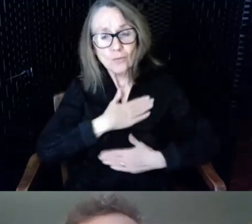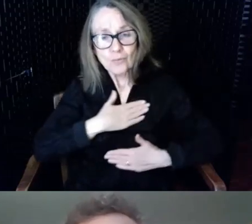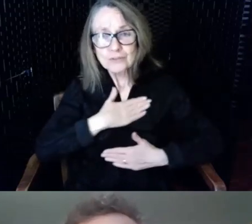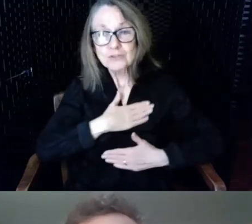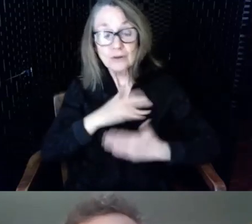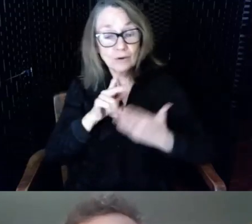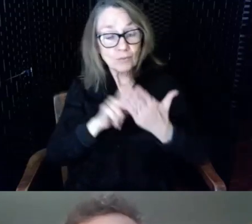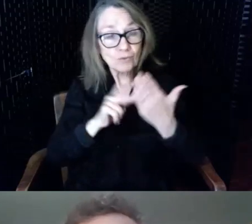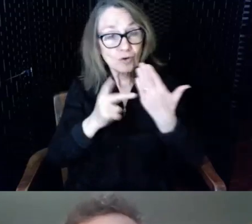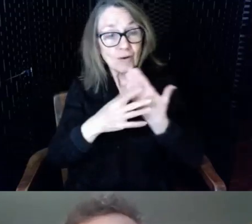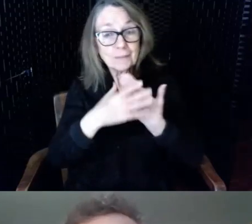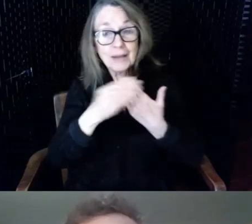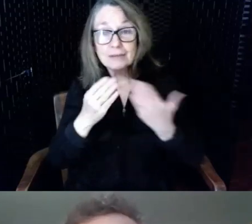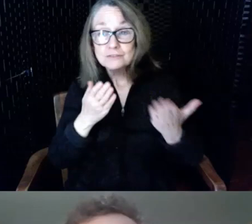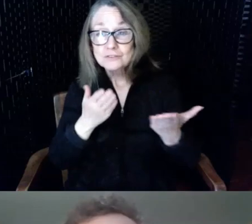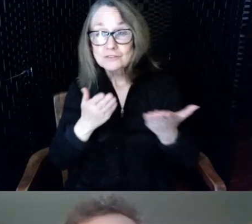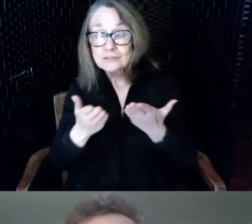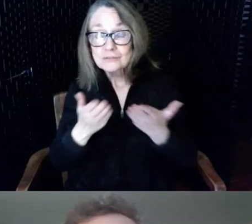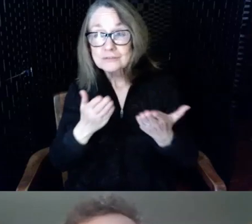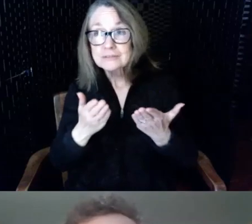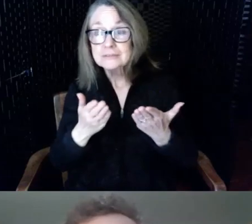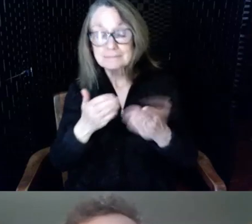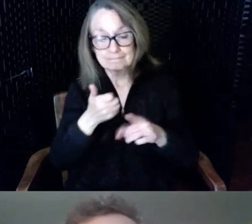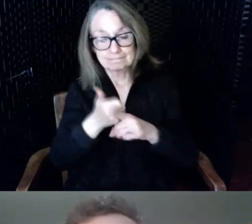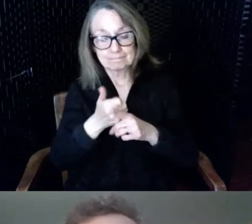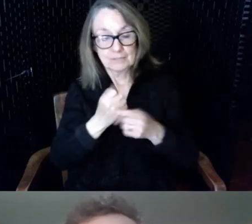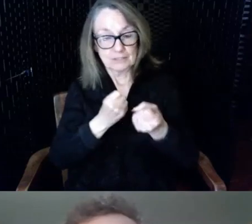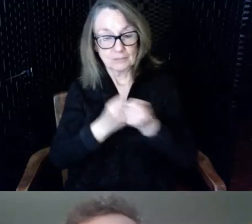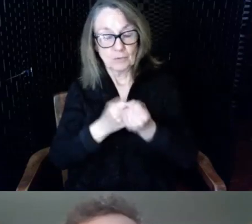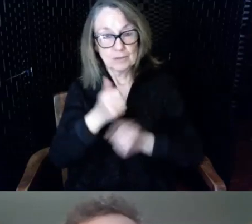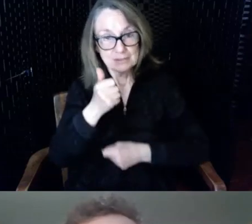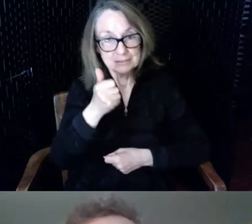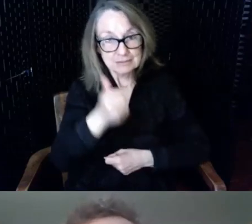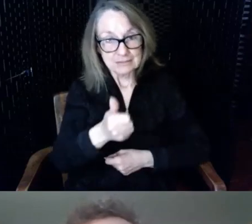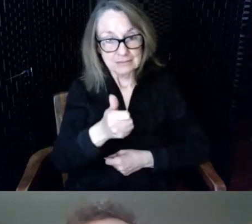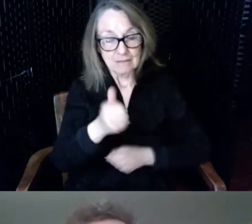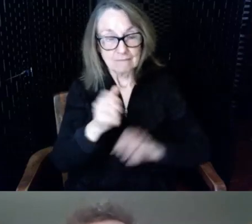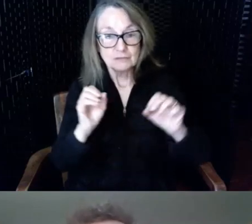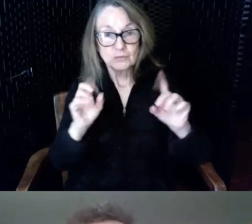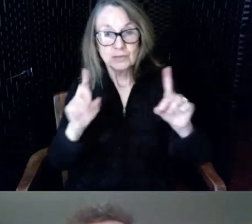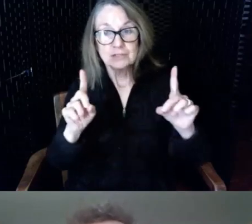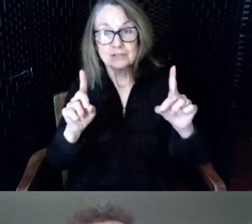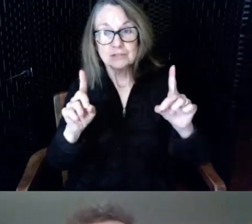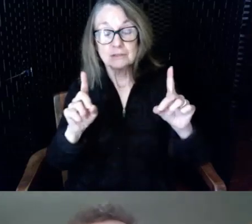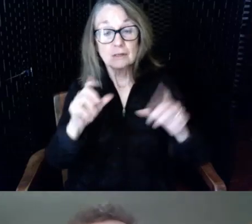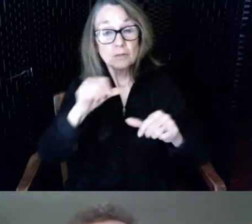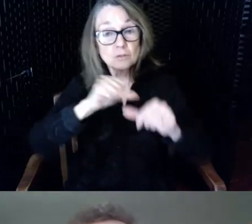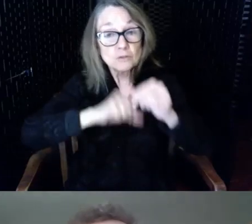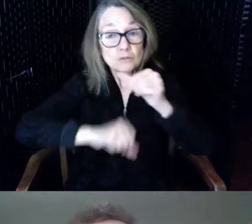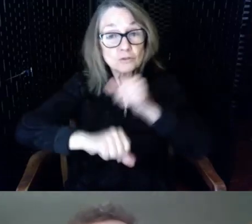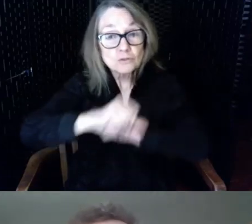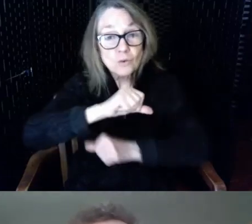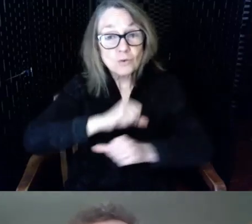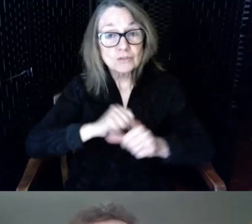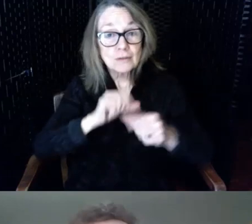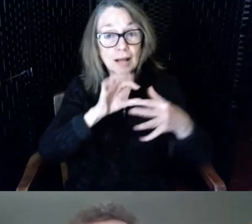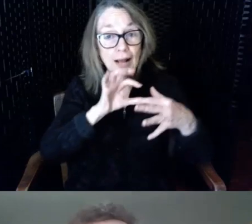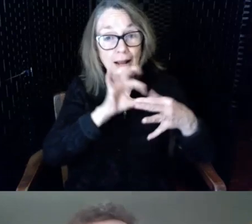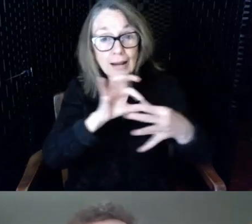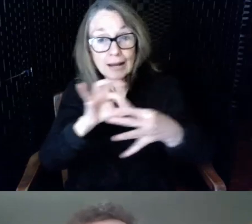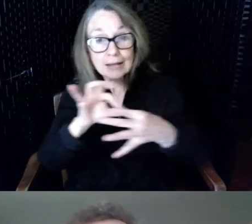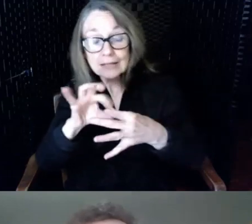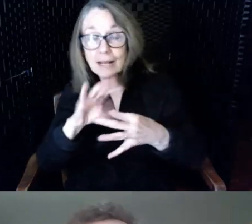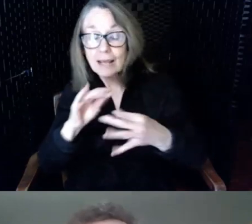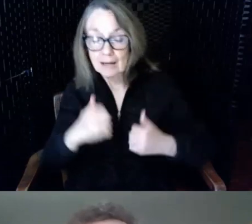services that support self education social connections and lifelong learning